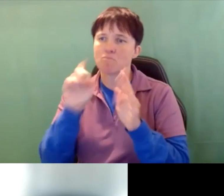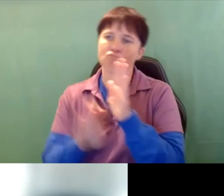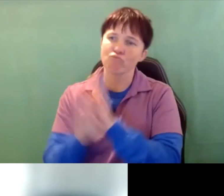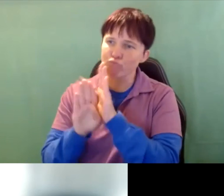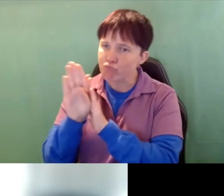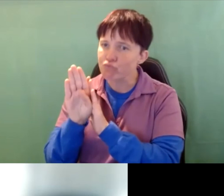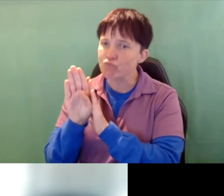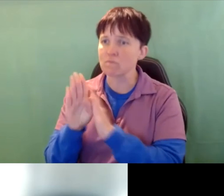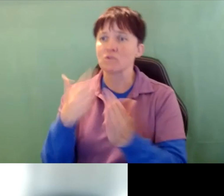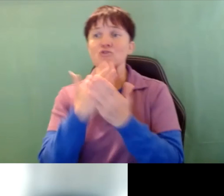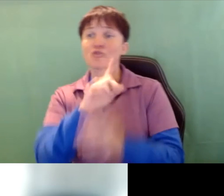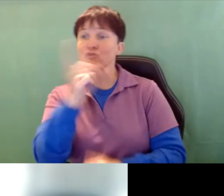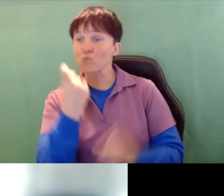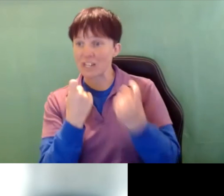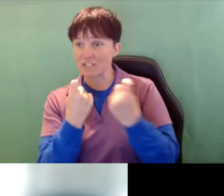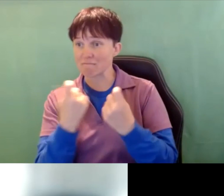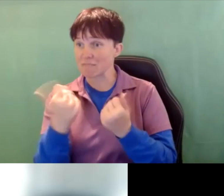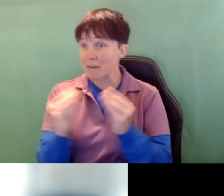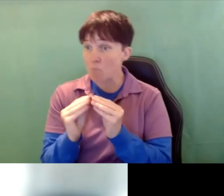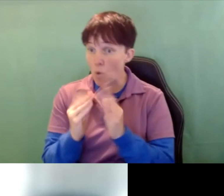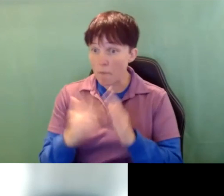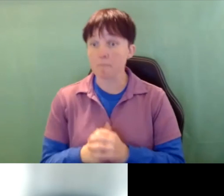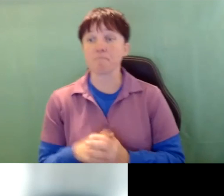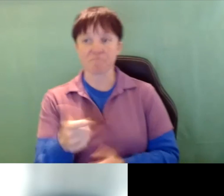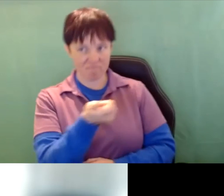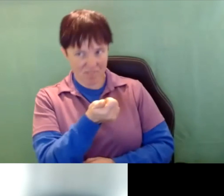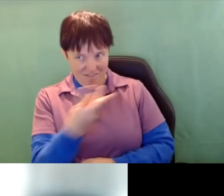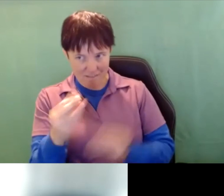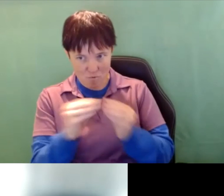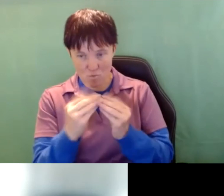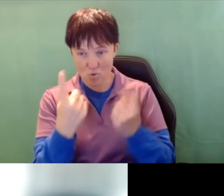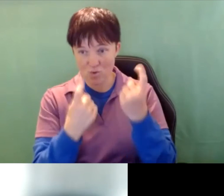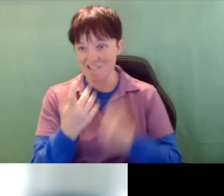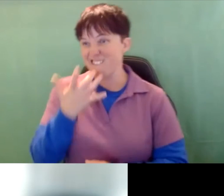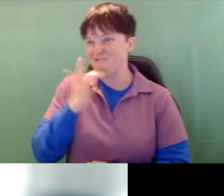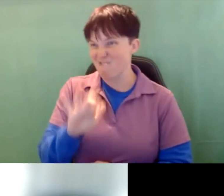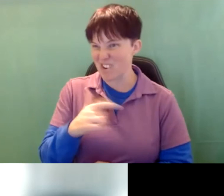Good question. Any other questions. Jen Gettelman: So there are several other questions, but unfortunately we are out of